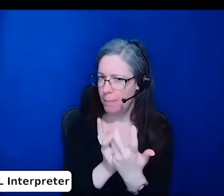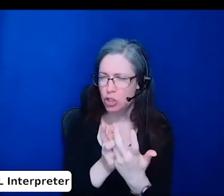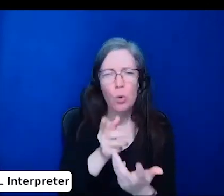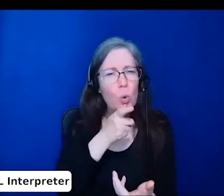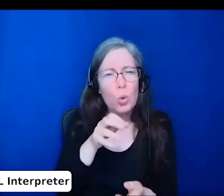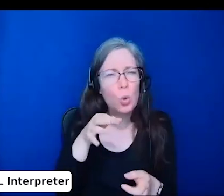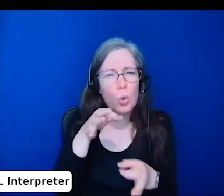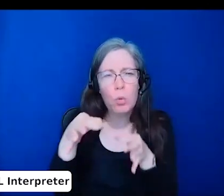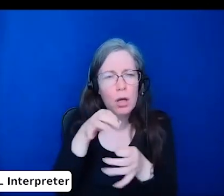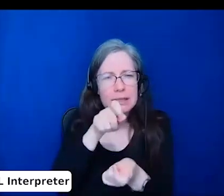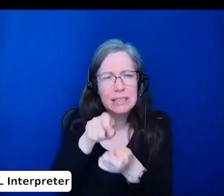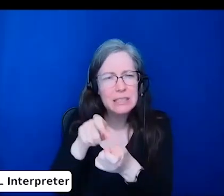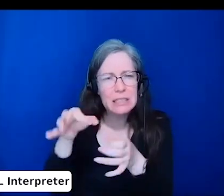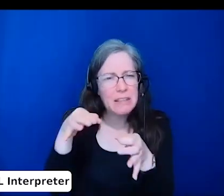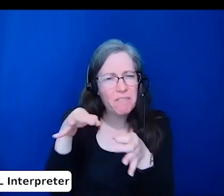I agree that's a tricky question.